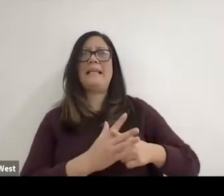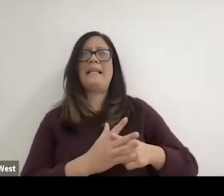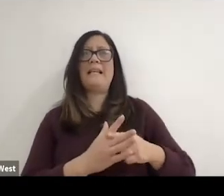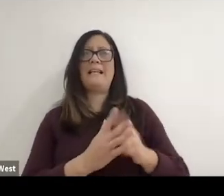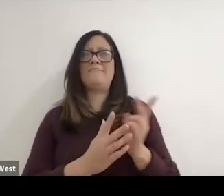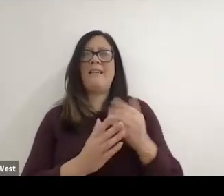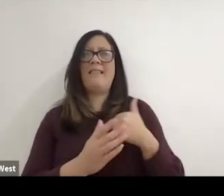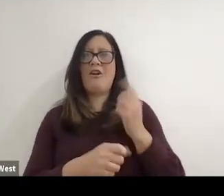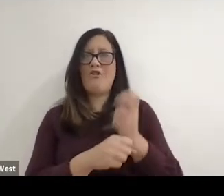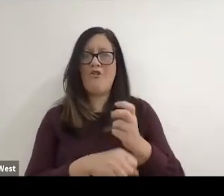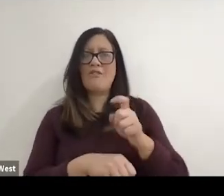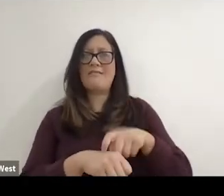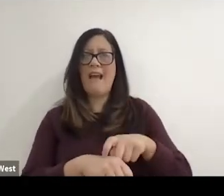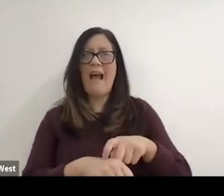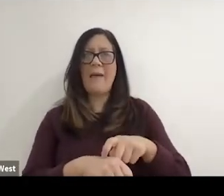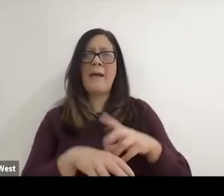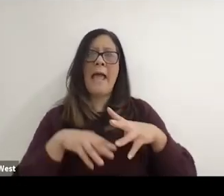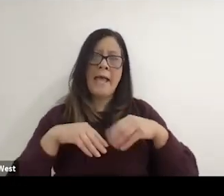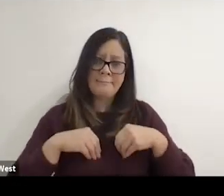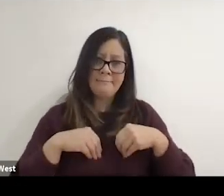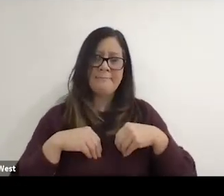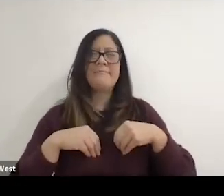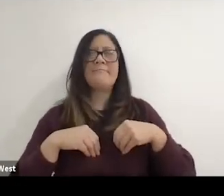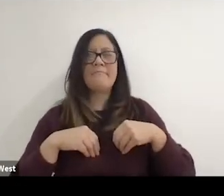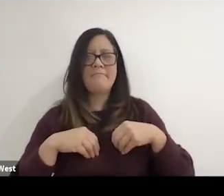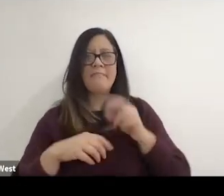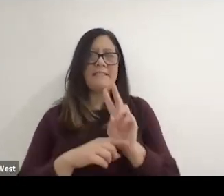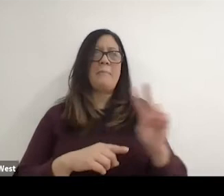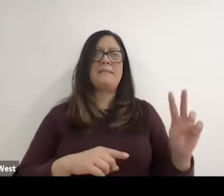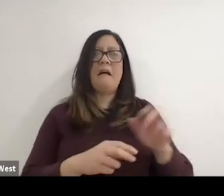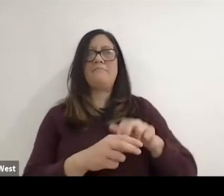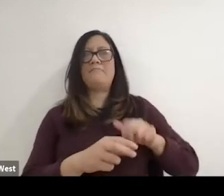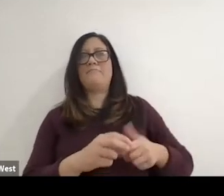and some of that organization and I never wanted to do that and it was.